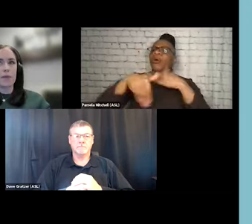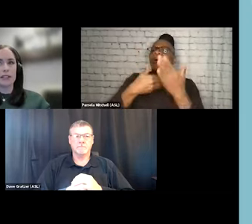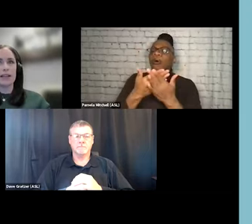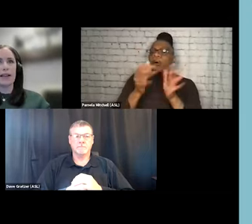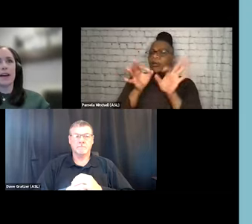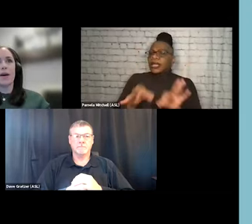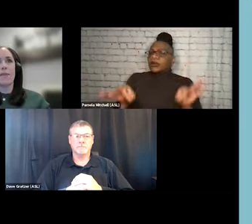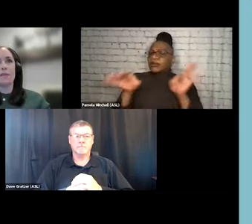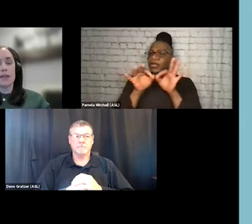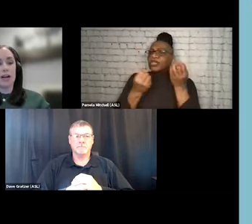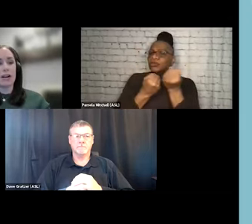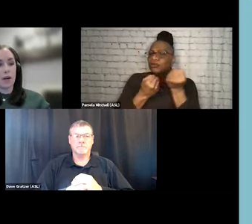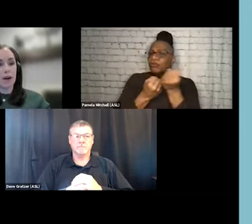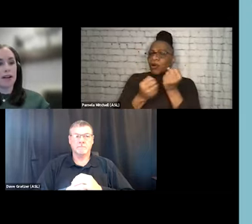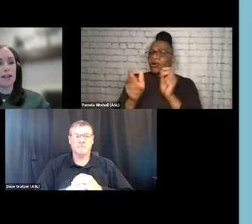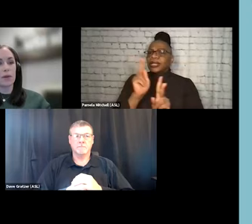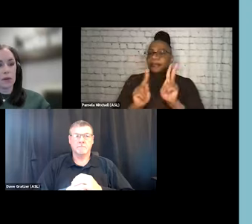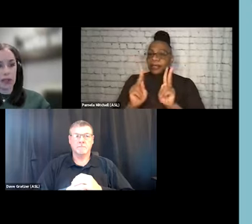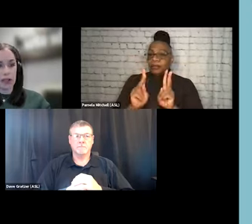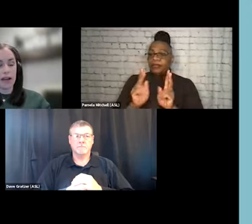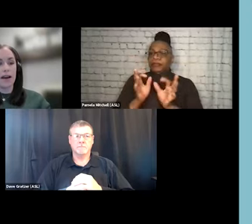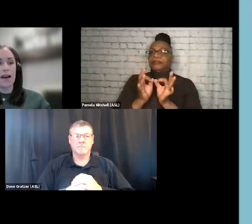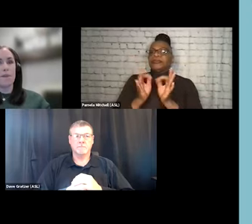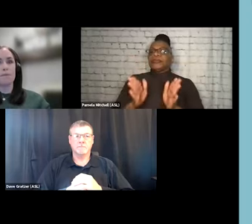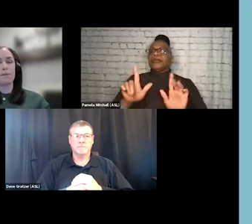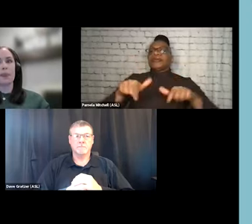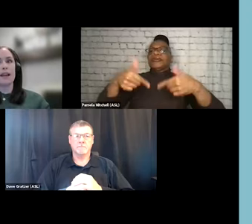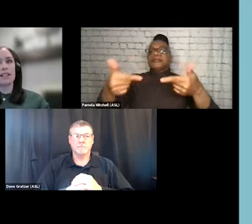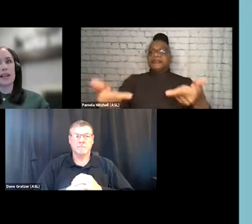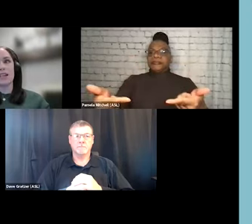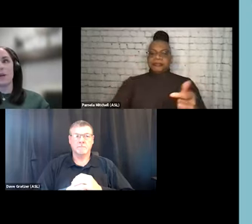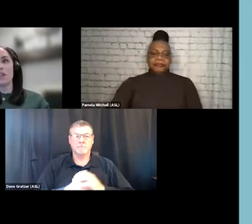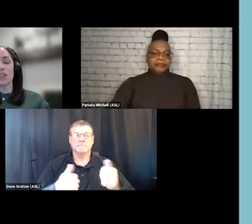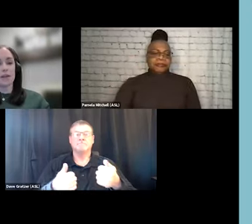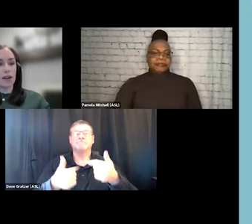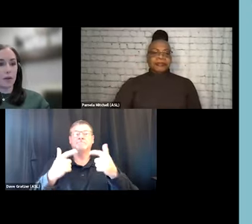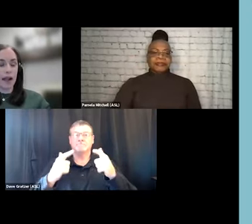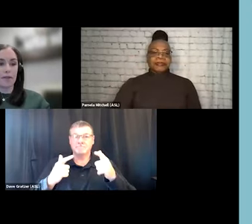and building, like, a peer network in their community. As they may be shifting away